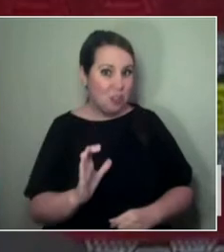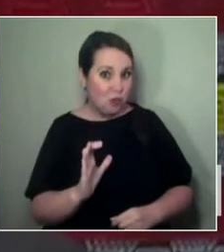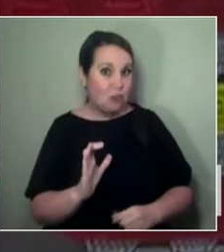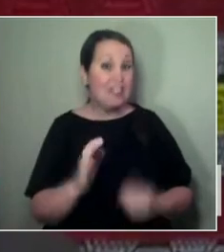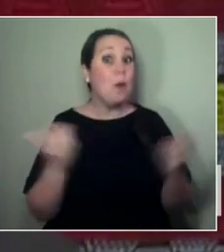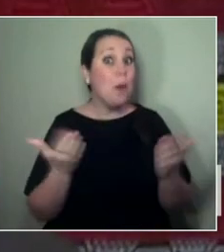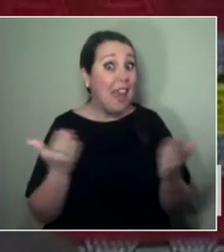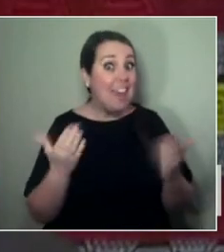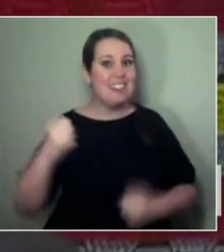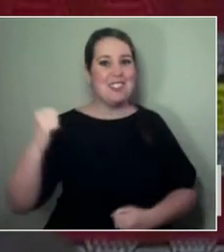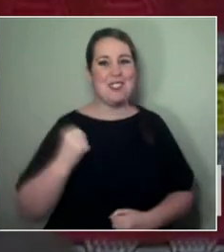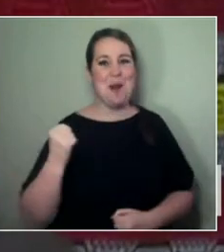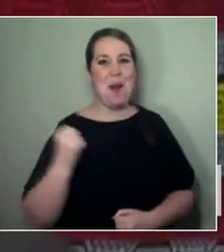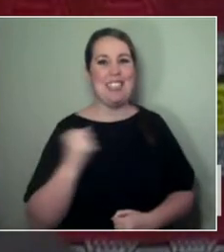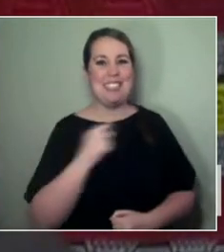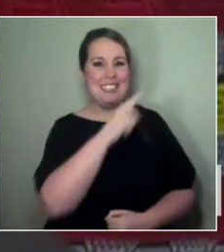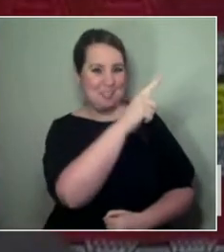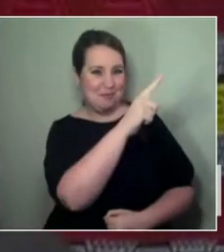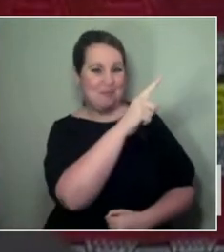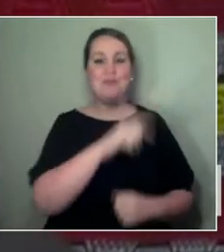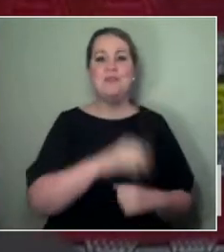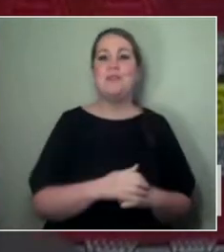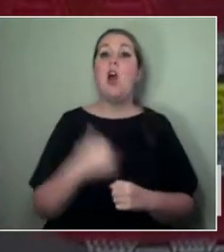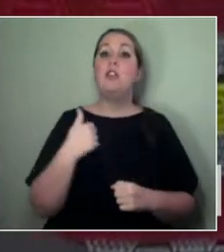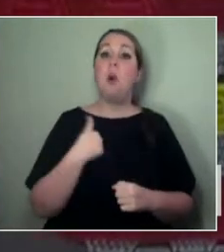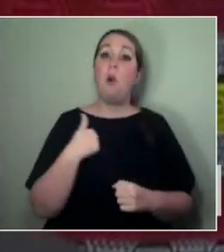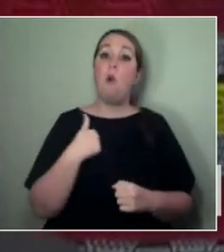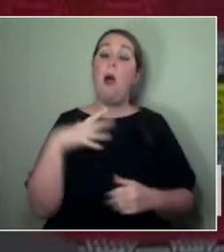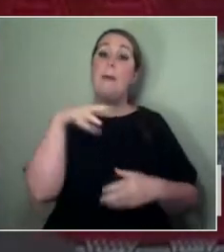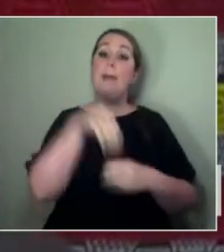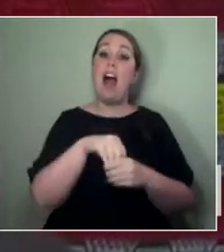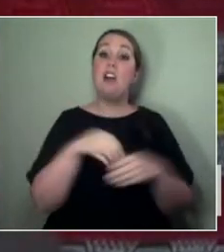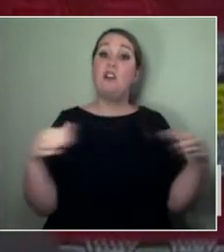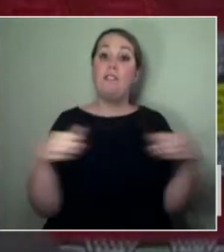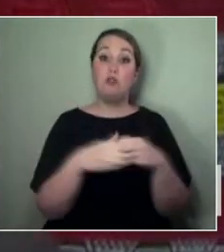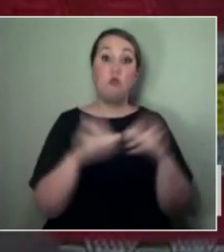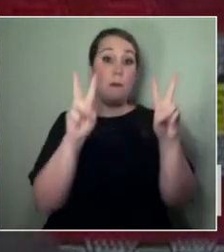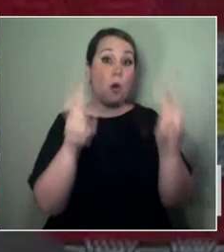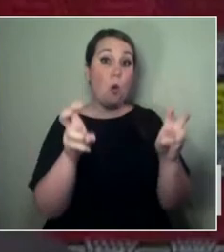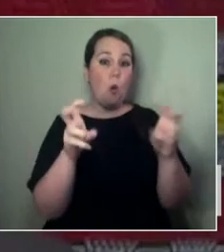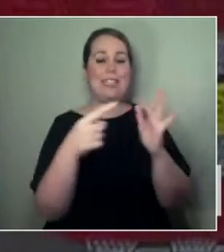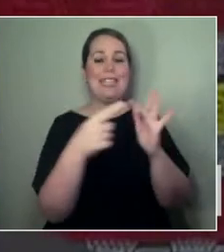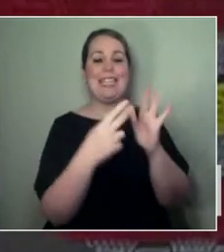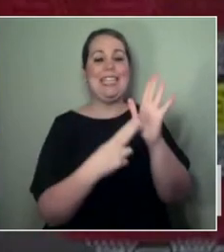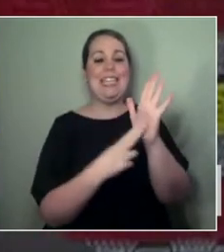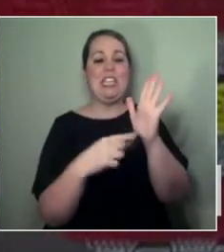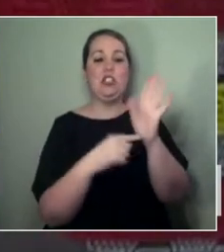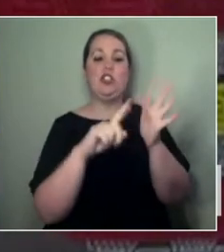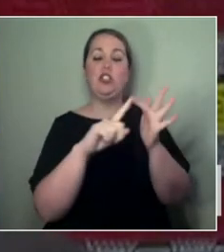I'm part of the In*ter*is*land Collective. So, In*ter*is*land Collective was born in